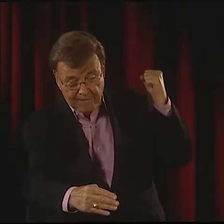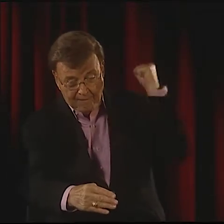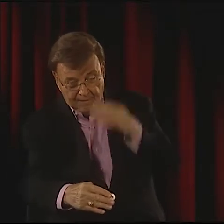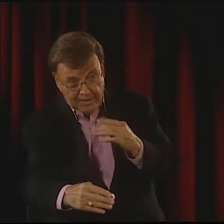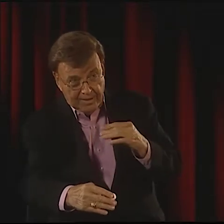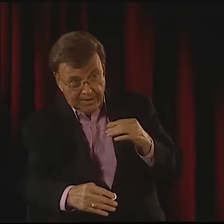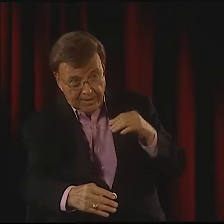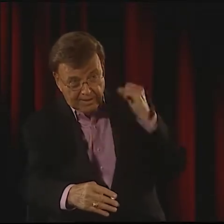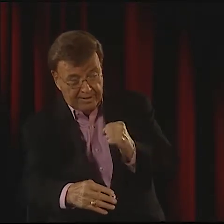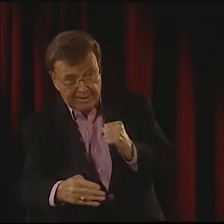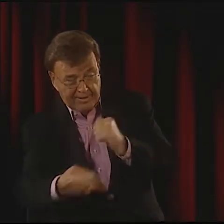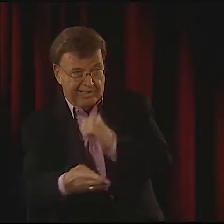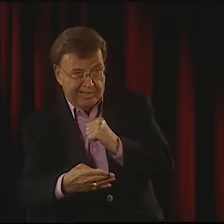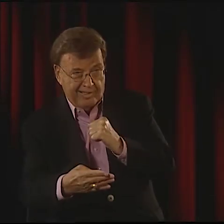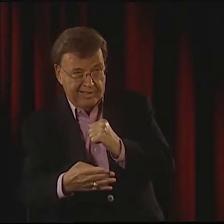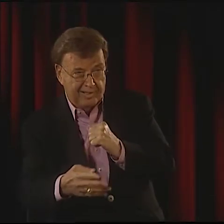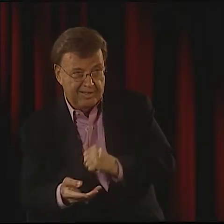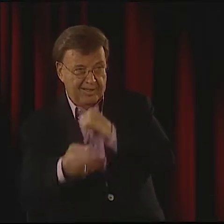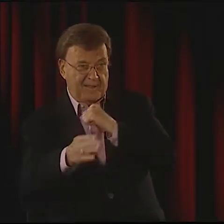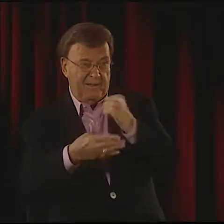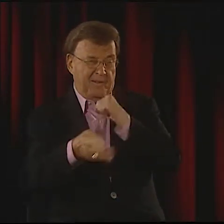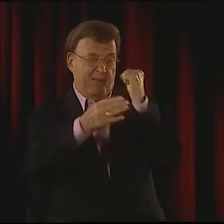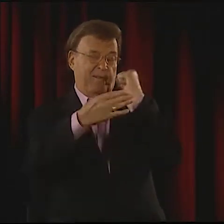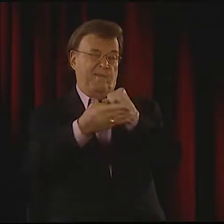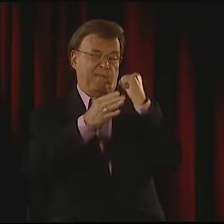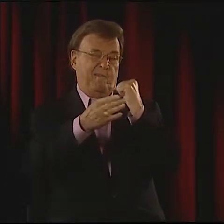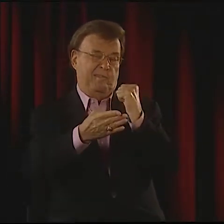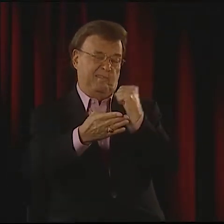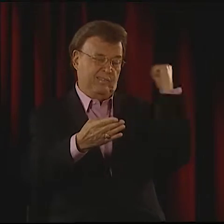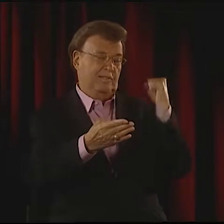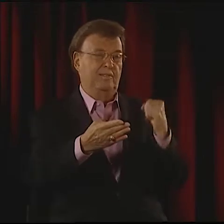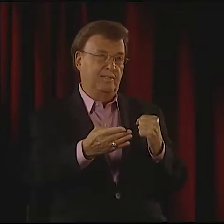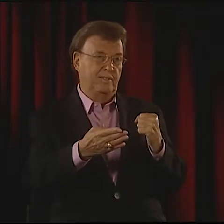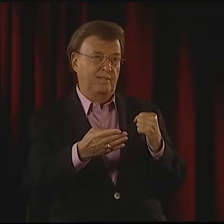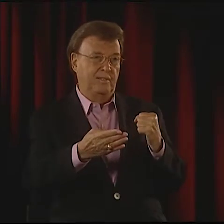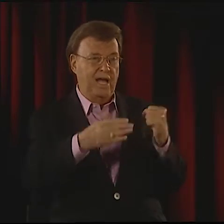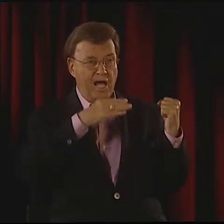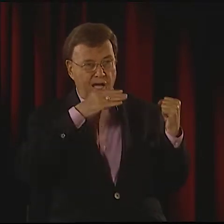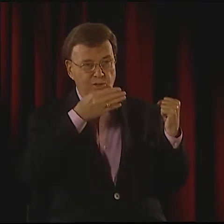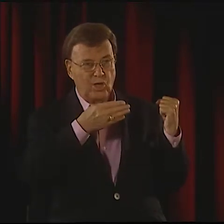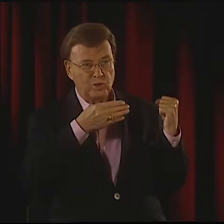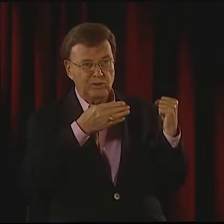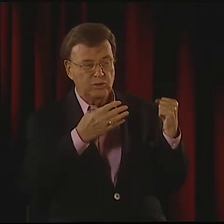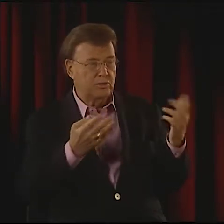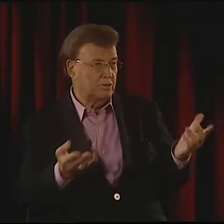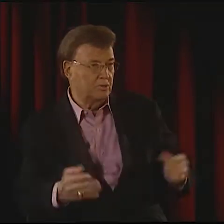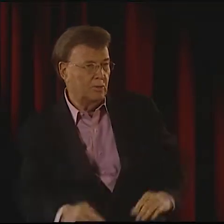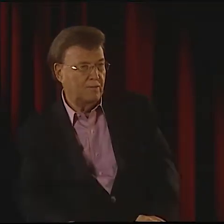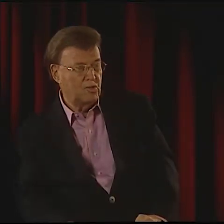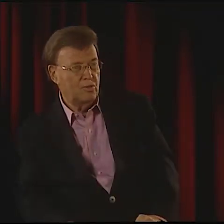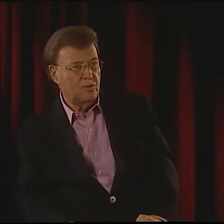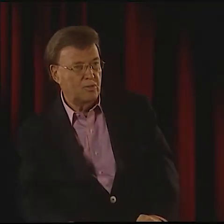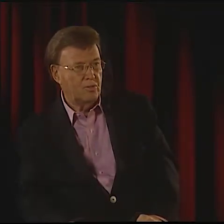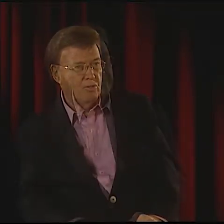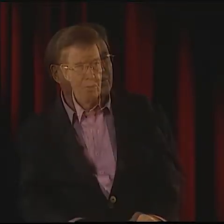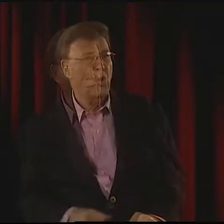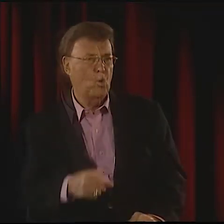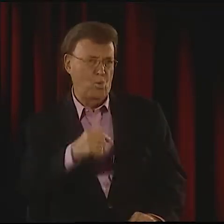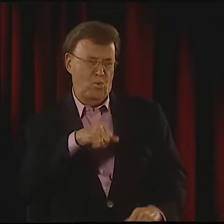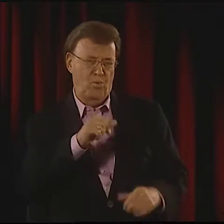OR A FISH IN THE WATER, THEY WOULD SHOW THIS FISH, AND THEY ARE TRYING TO RECOUNT HOW THEY SPEARED THIS FISH, BROUGHT IT OUT OF THE WATER, AND THEN THEY ATE IT.